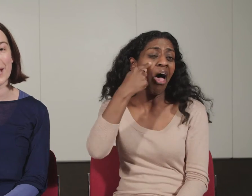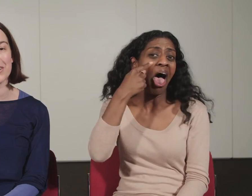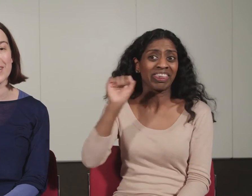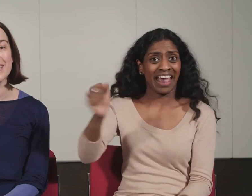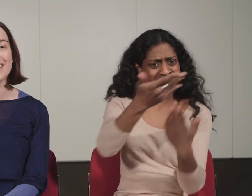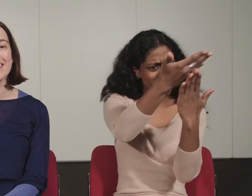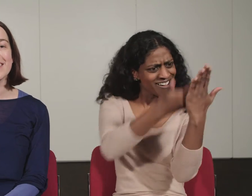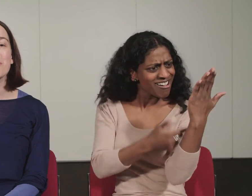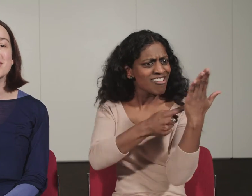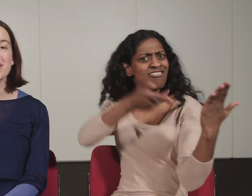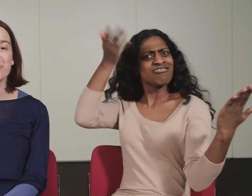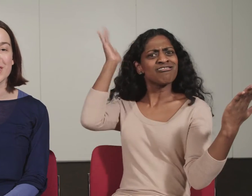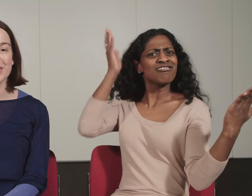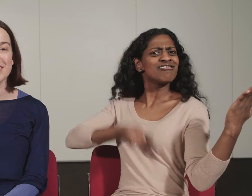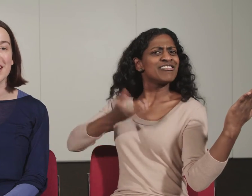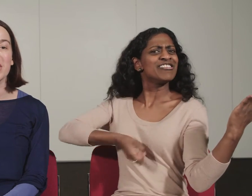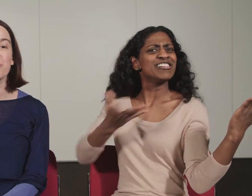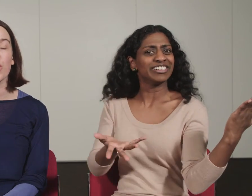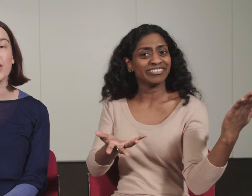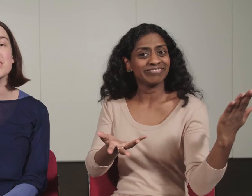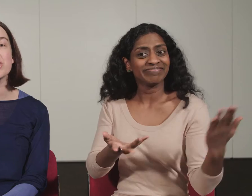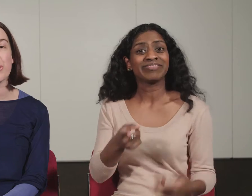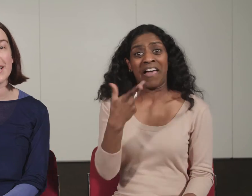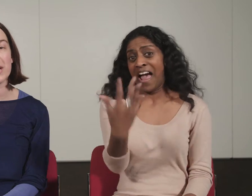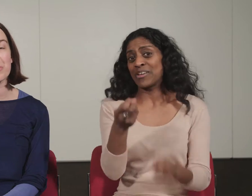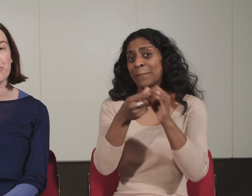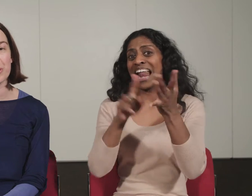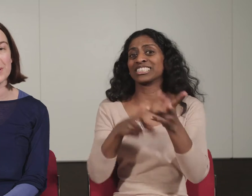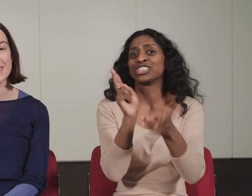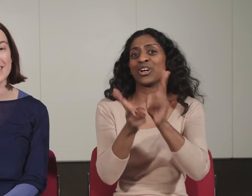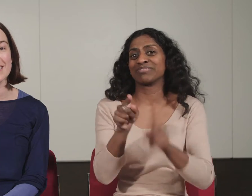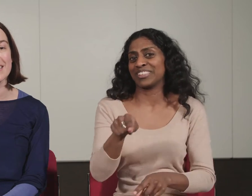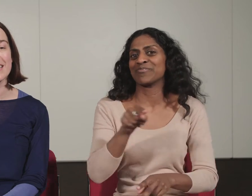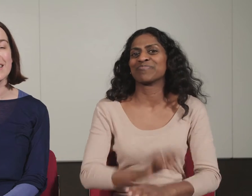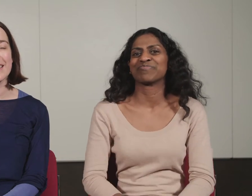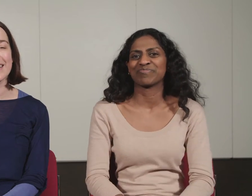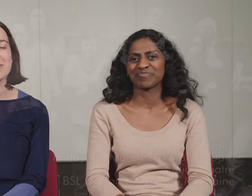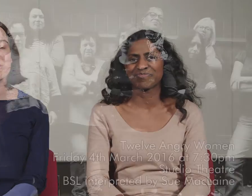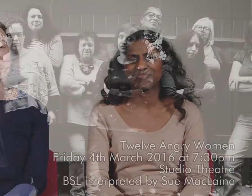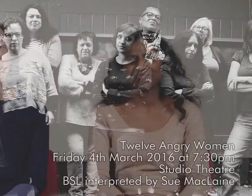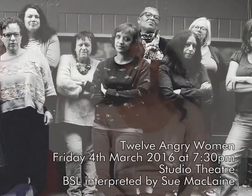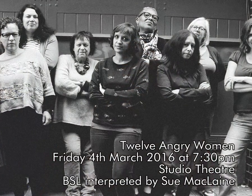angry. Come and see the results in a rehearsed try-out performance. This performance will